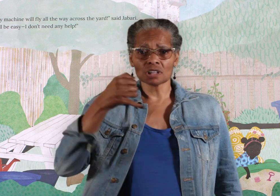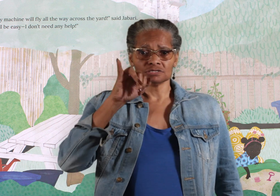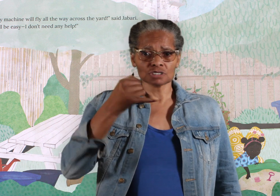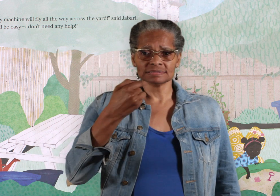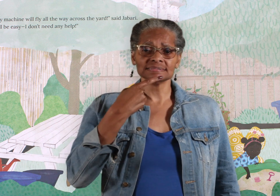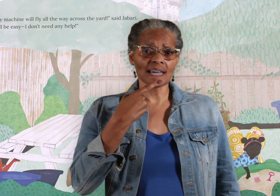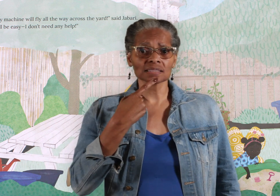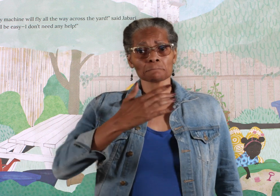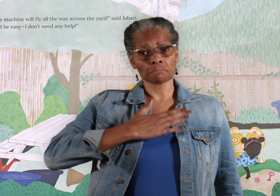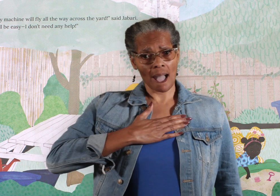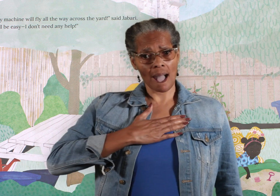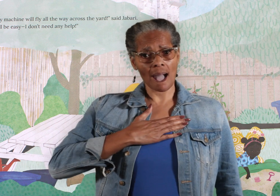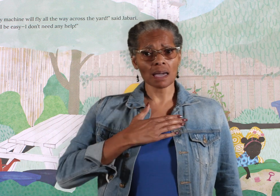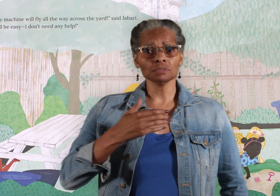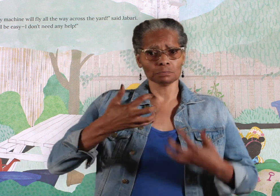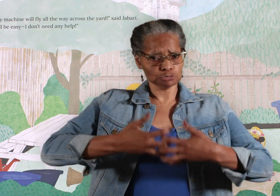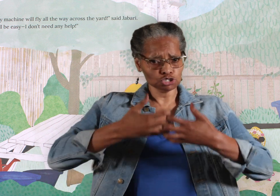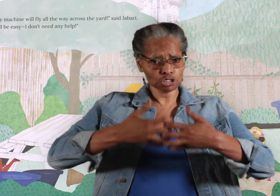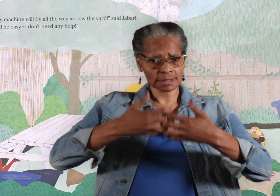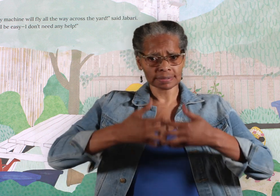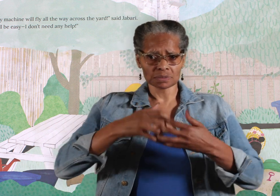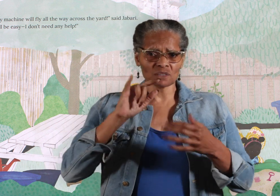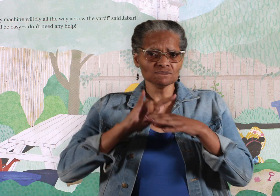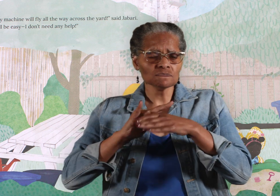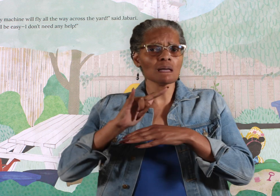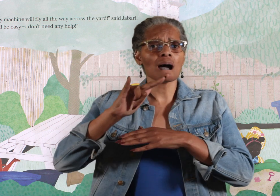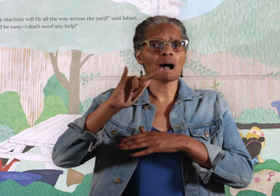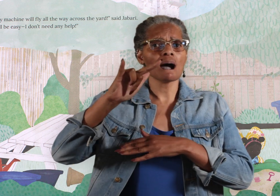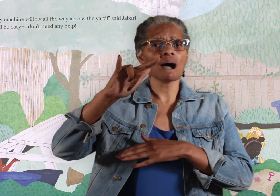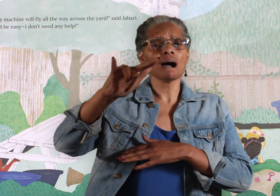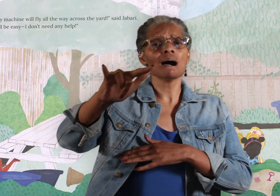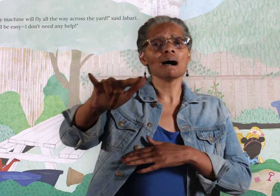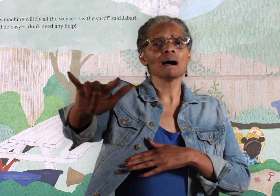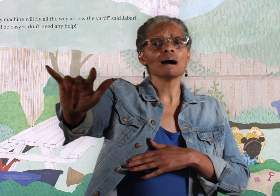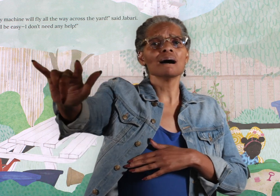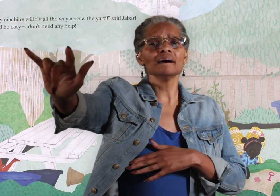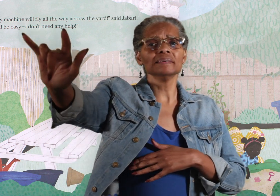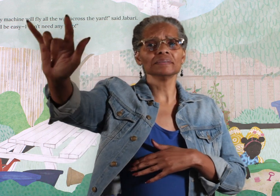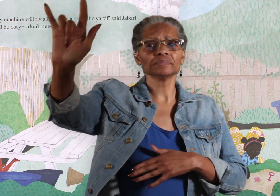"My flying machine will fly all the way across the yard," said Jabari.